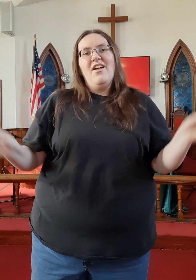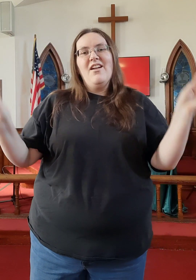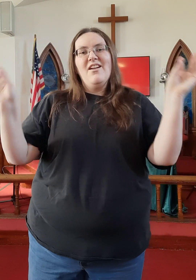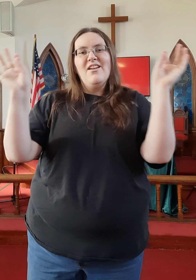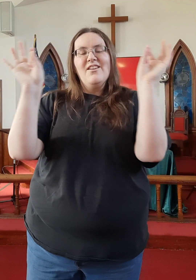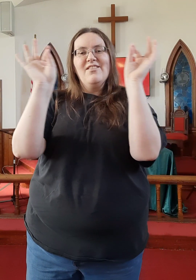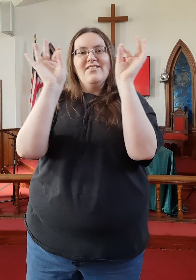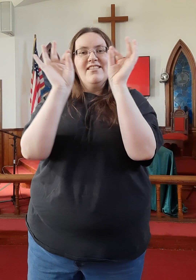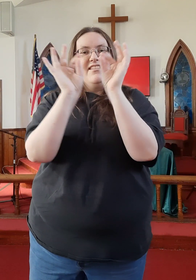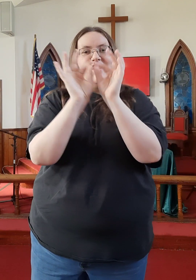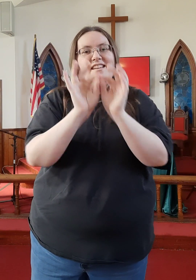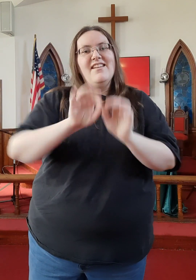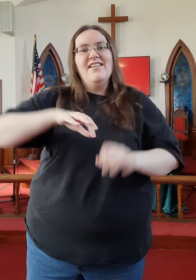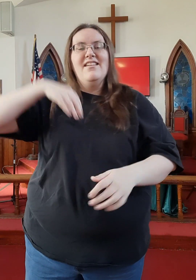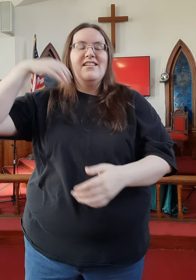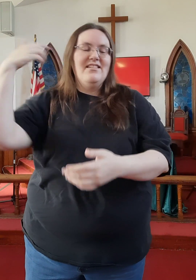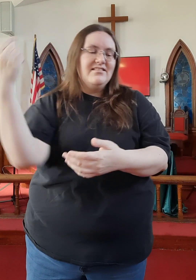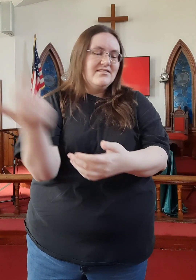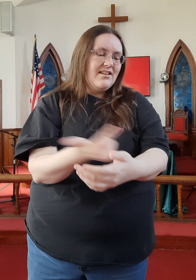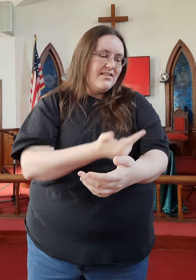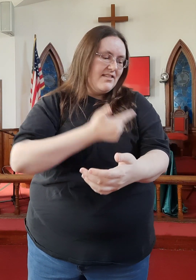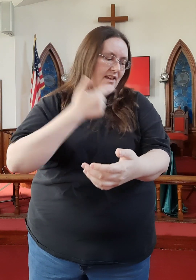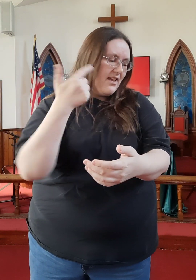Worthy is the lamb